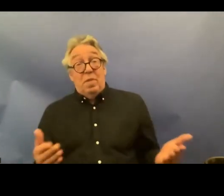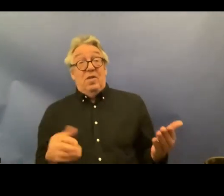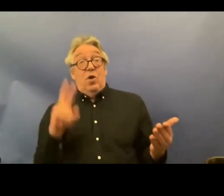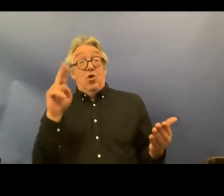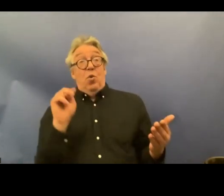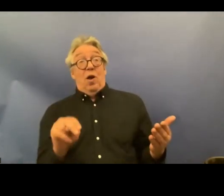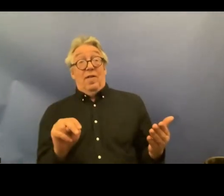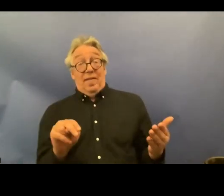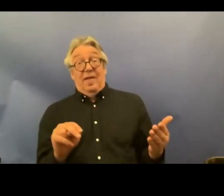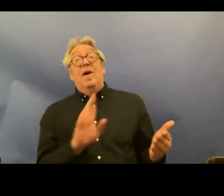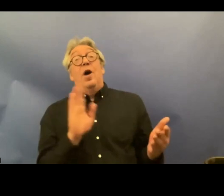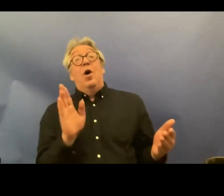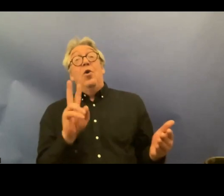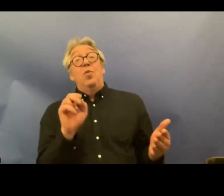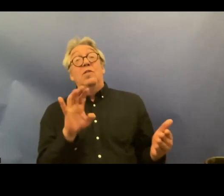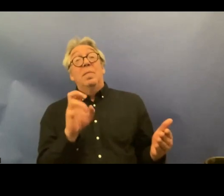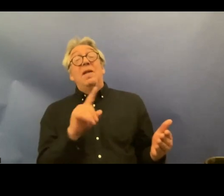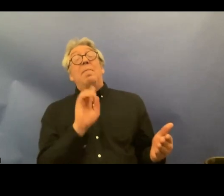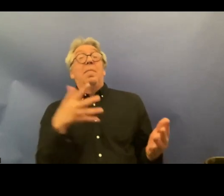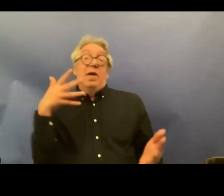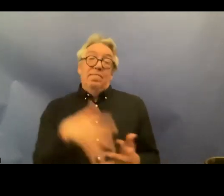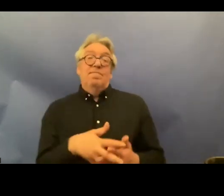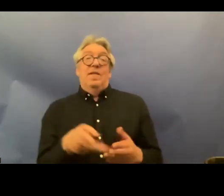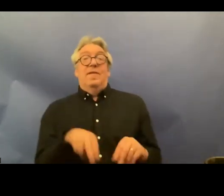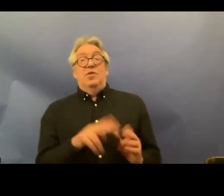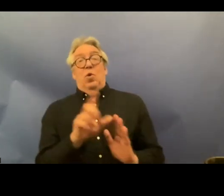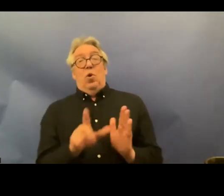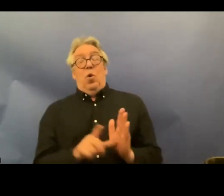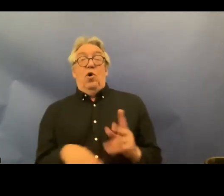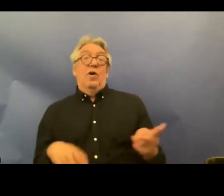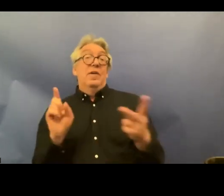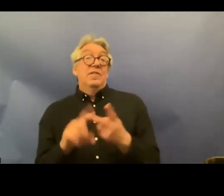National Law the second one is draw up political